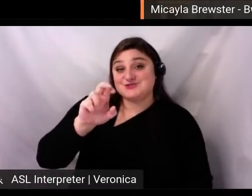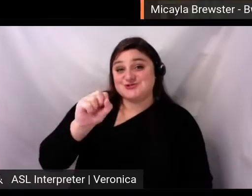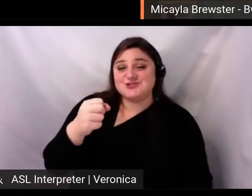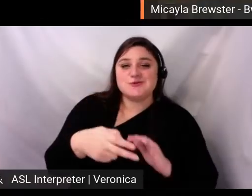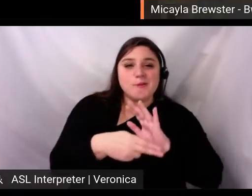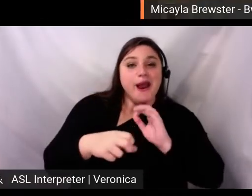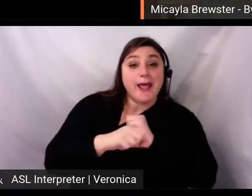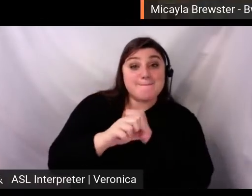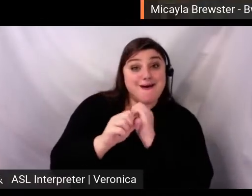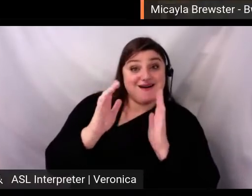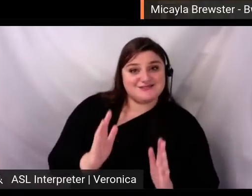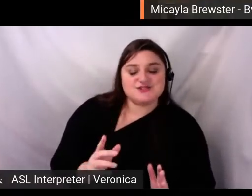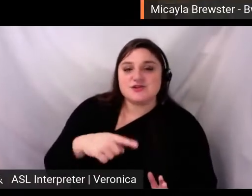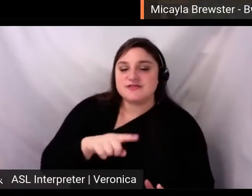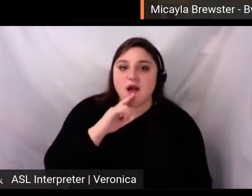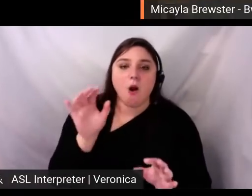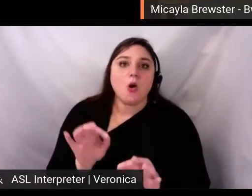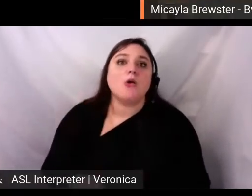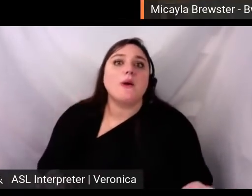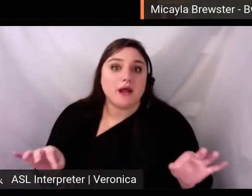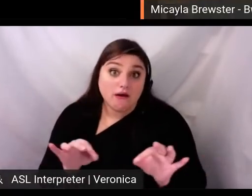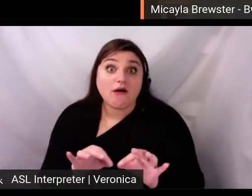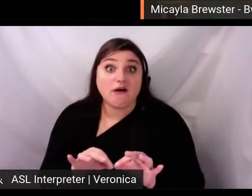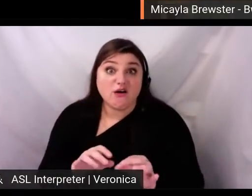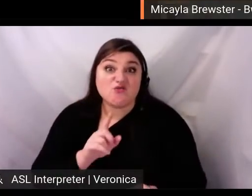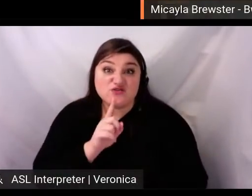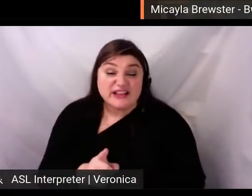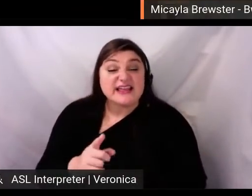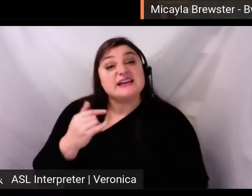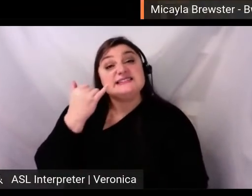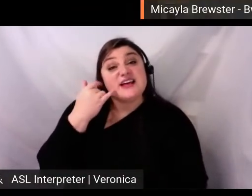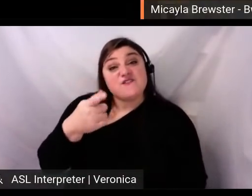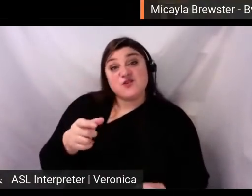you're able to give people specific instructions on how to spread